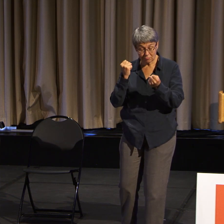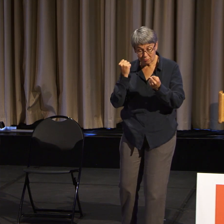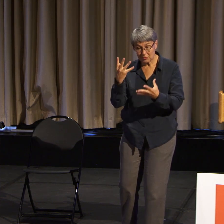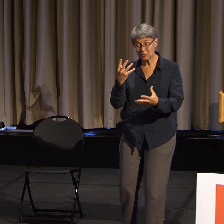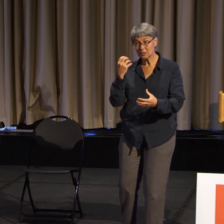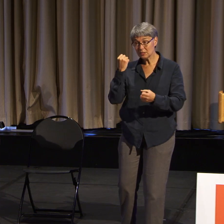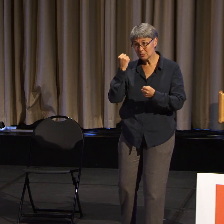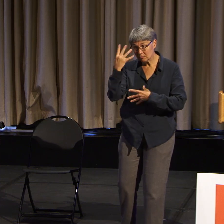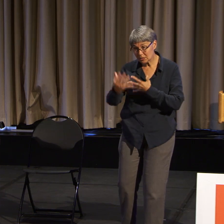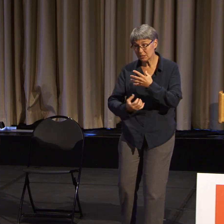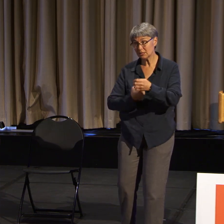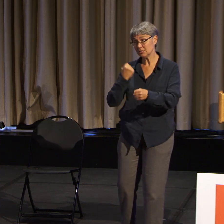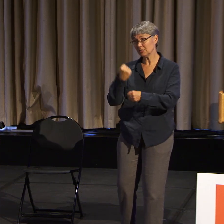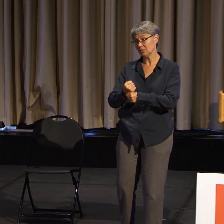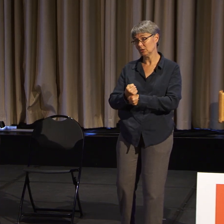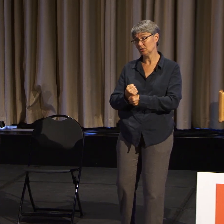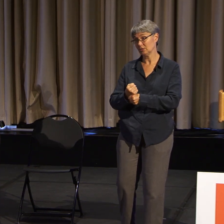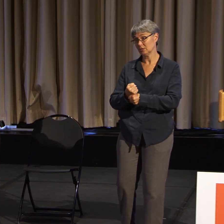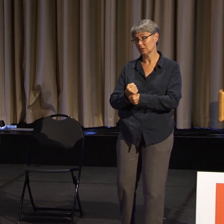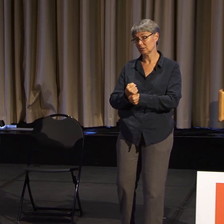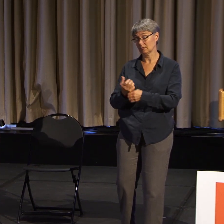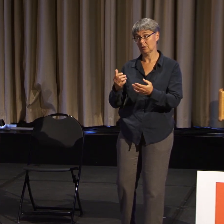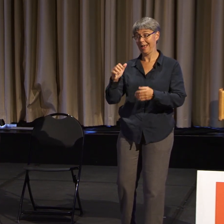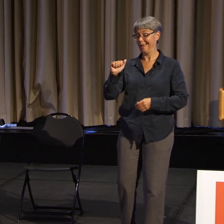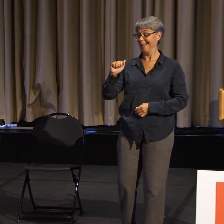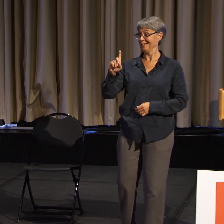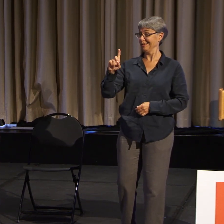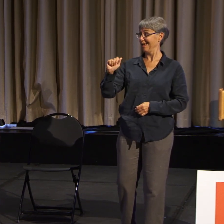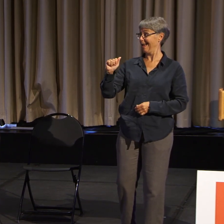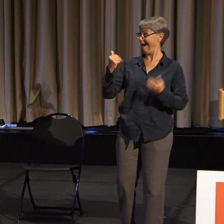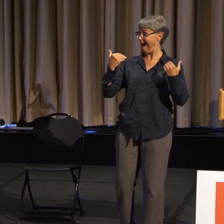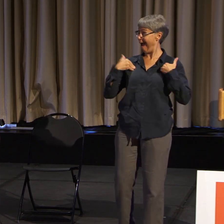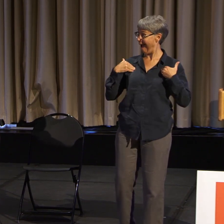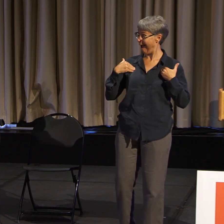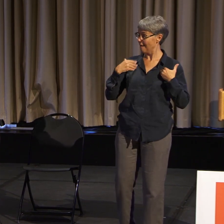Look at the ADA. We have it, and we still have issues with it.